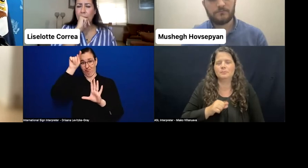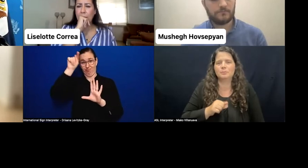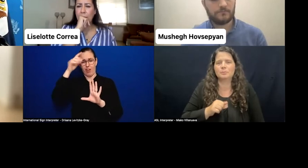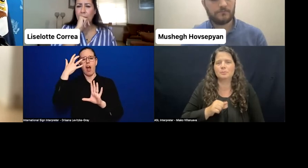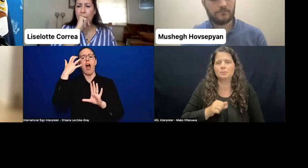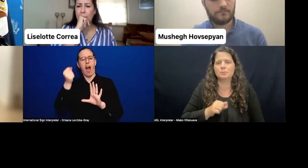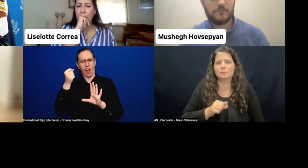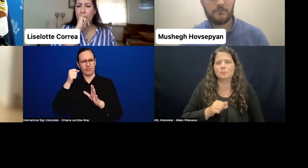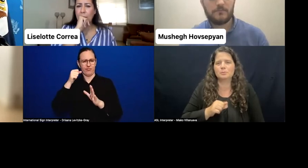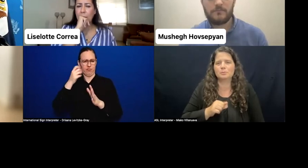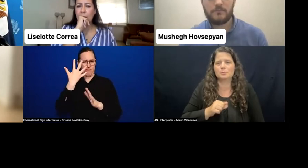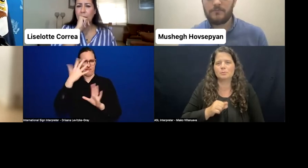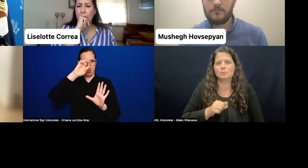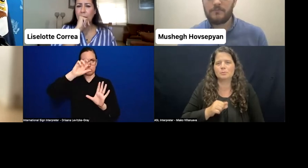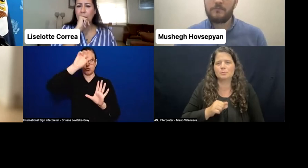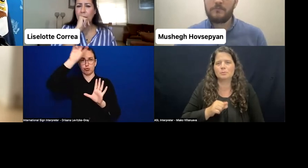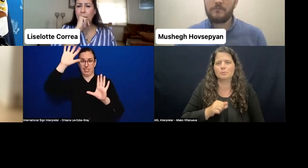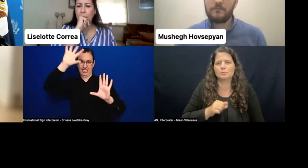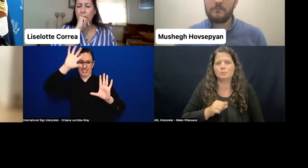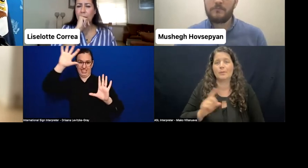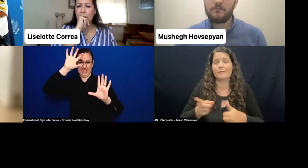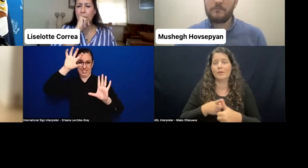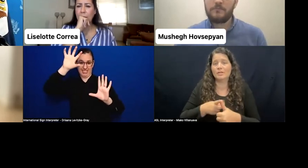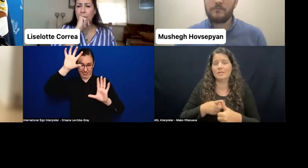that we need to run more leadership programs.